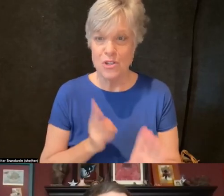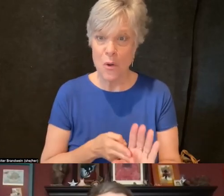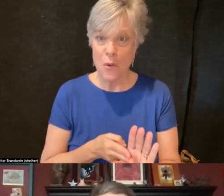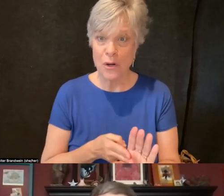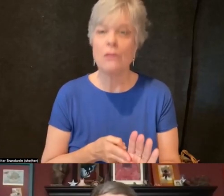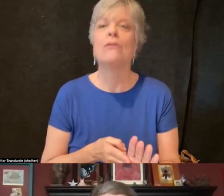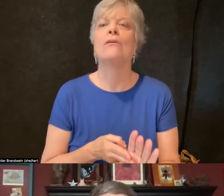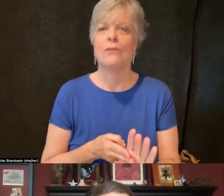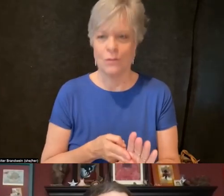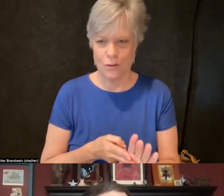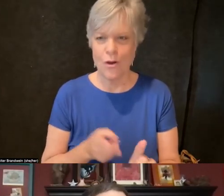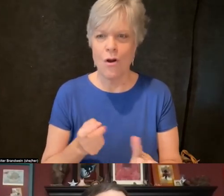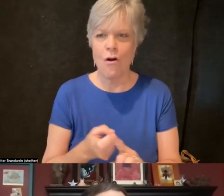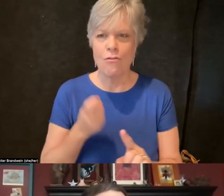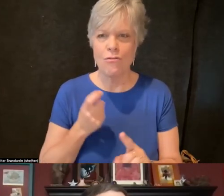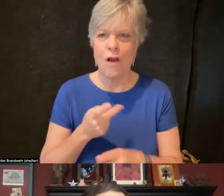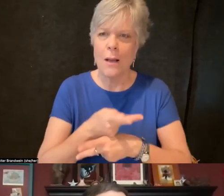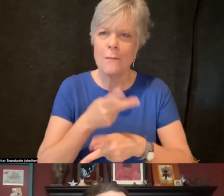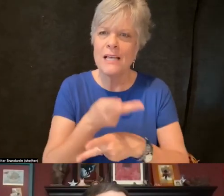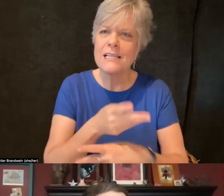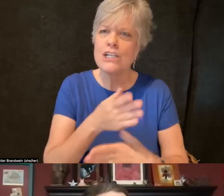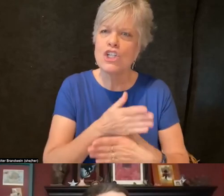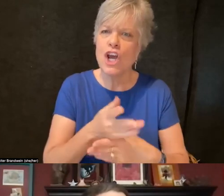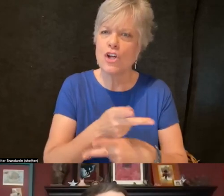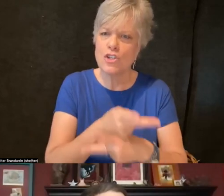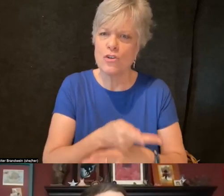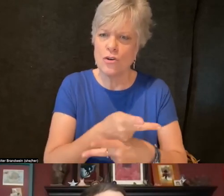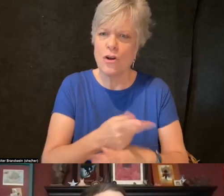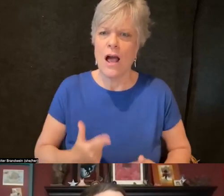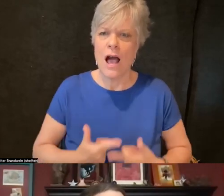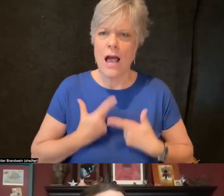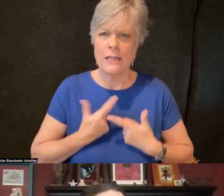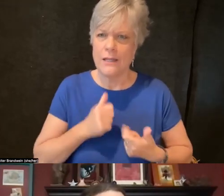and shared stewardship as I live on the unceded lands